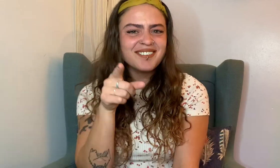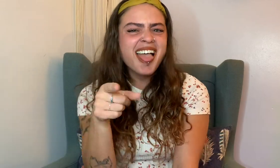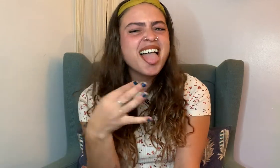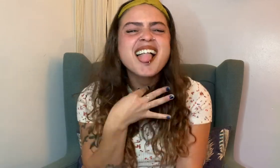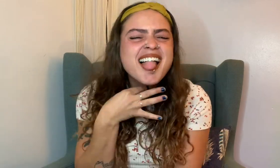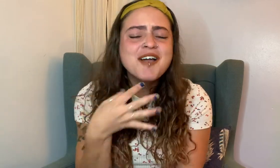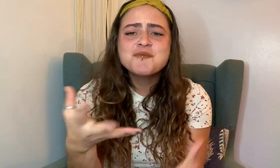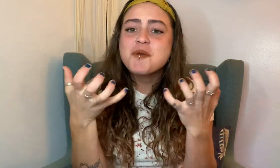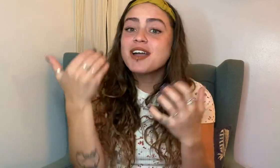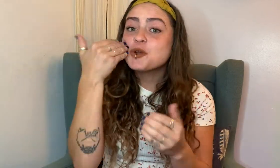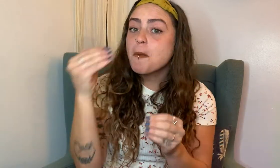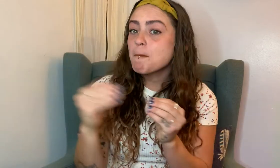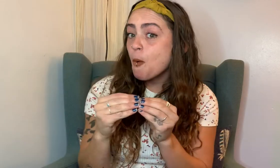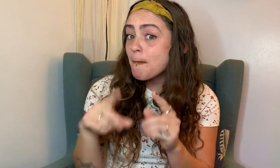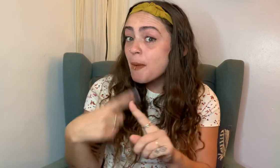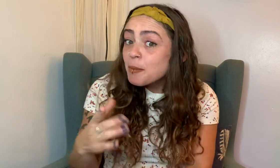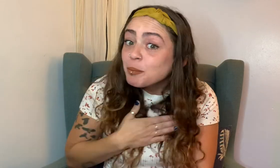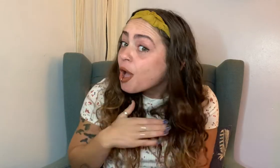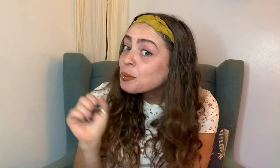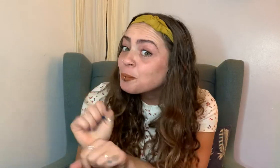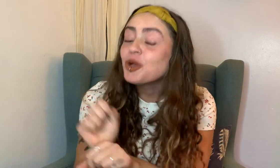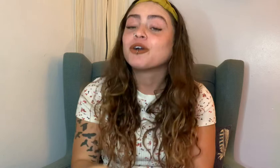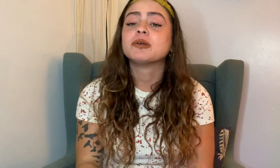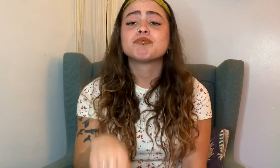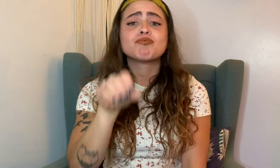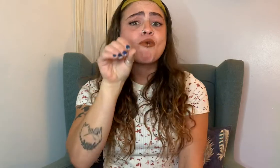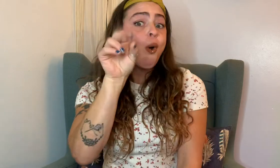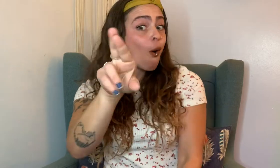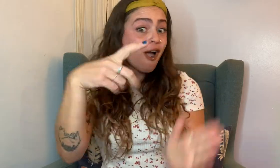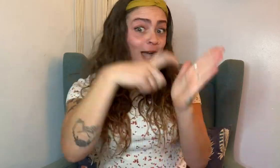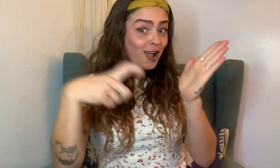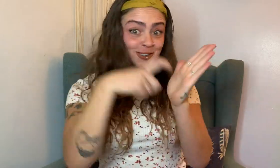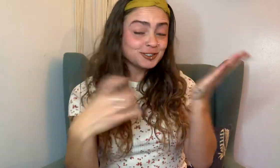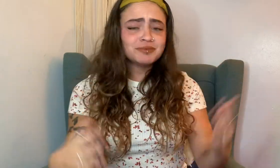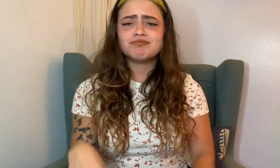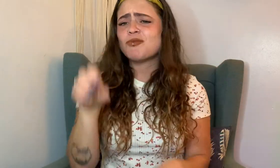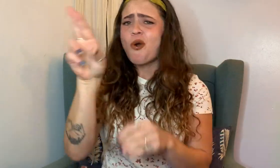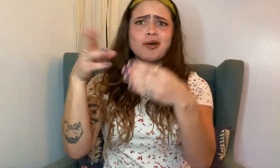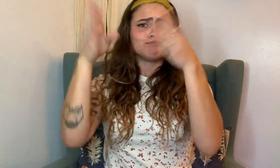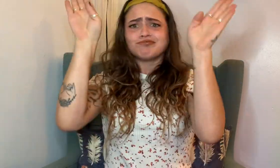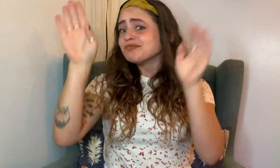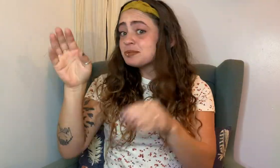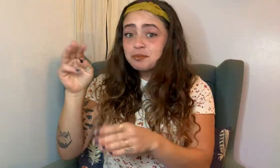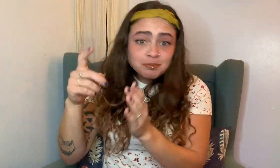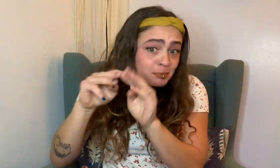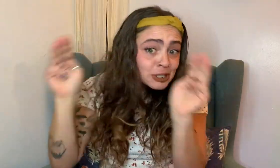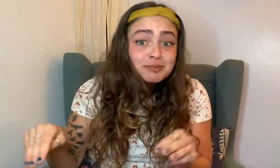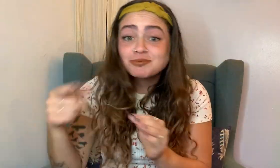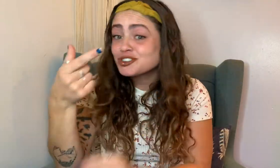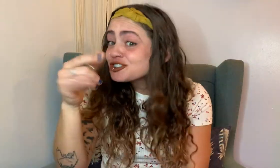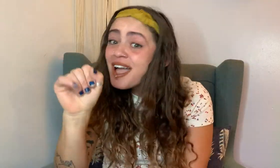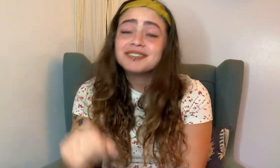If you’d like to know more about my work, or the field of Archaeology (as well as Museums/GIS),